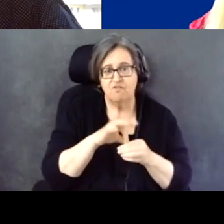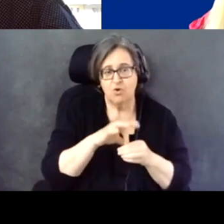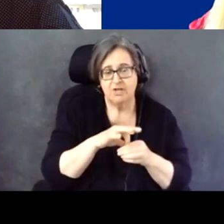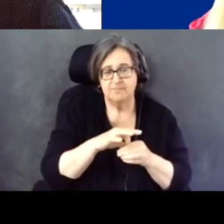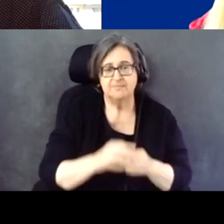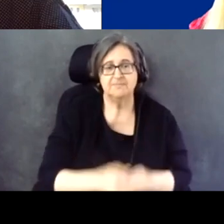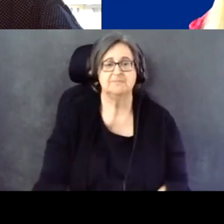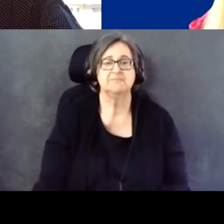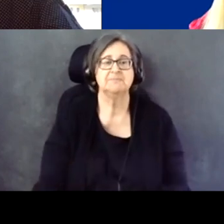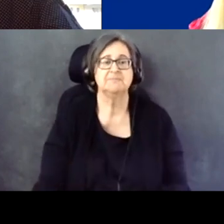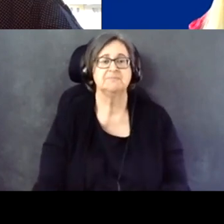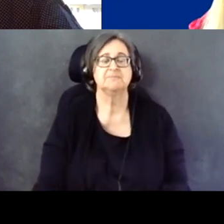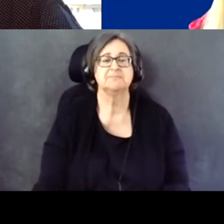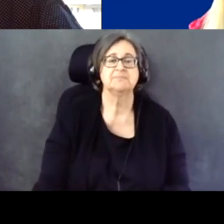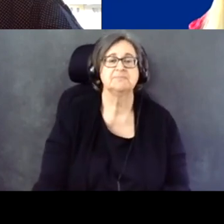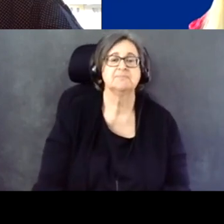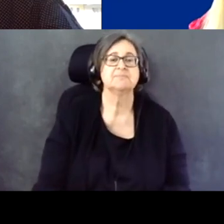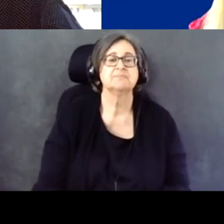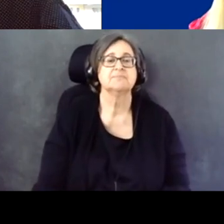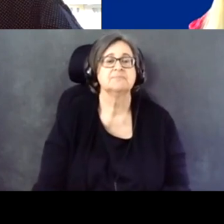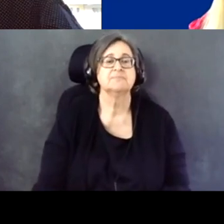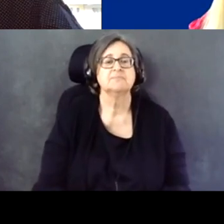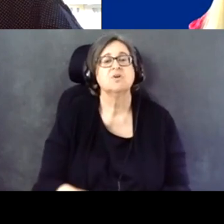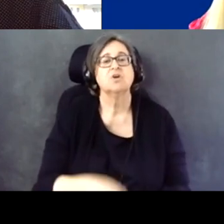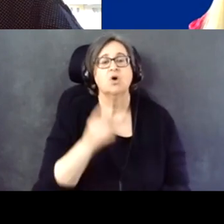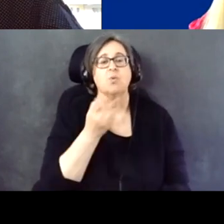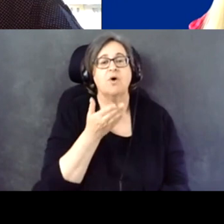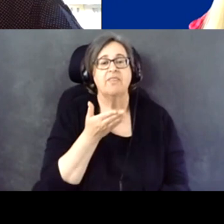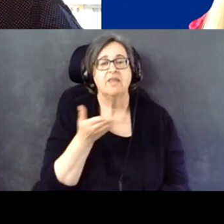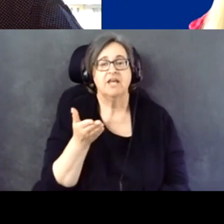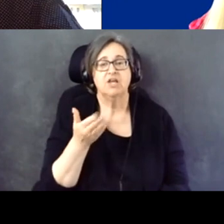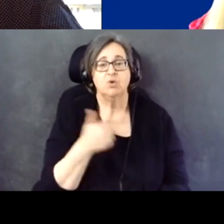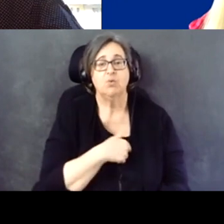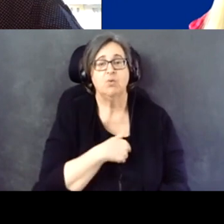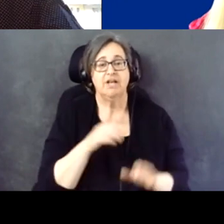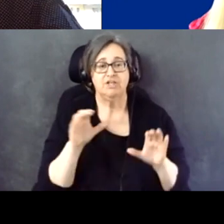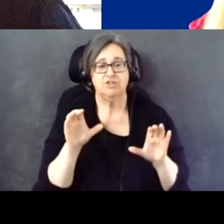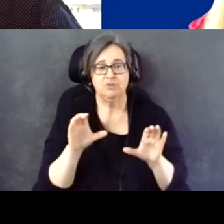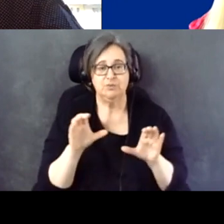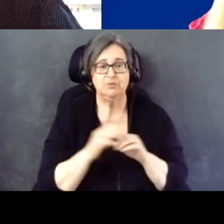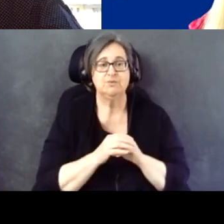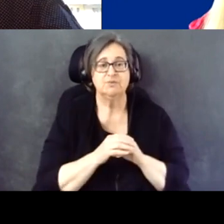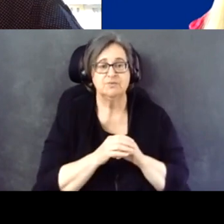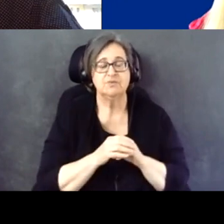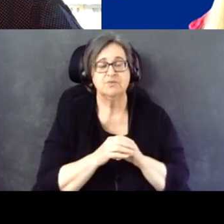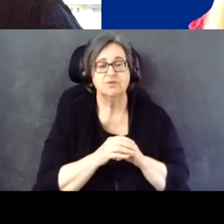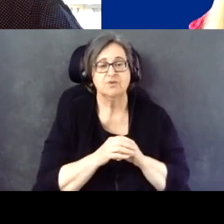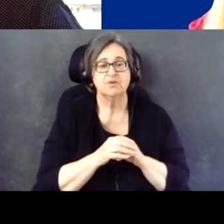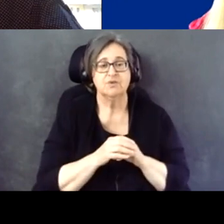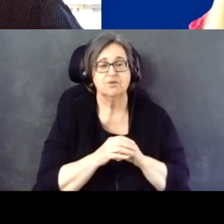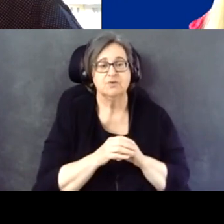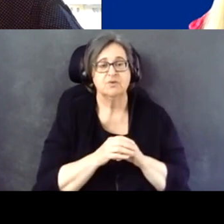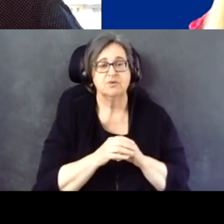Well, one of the things that we do and that we spend a great deal of time